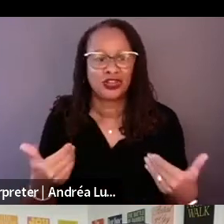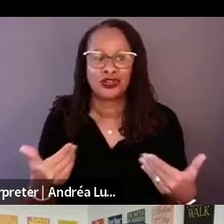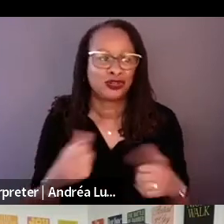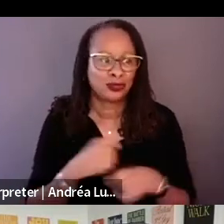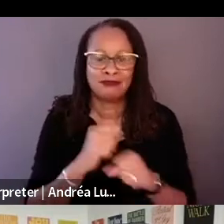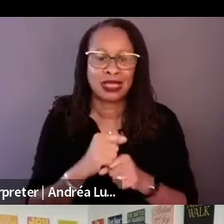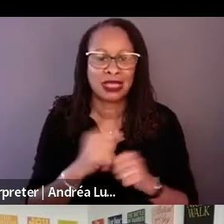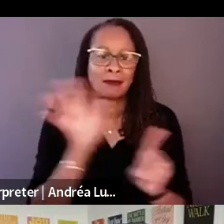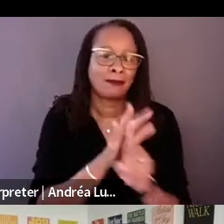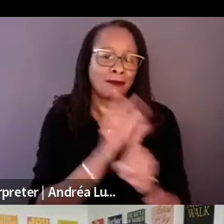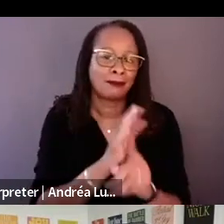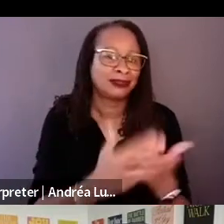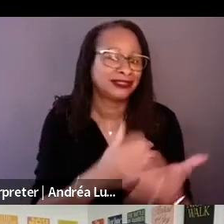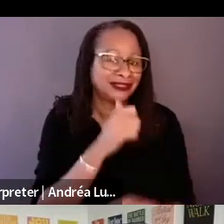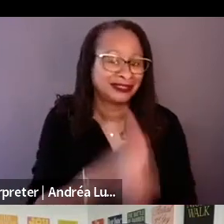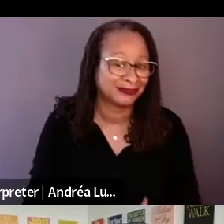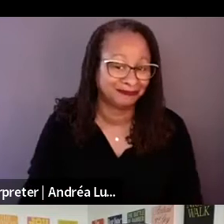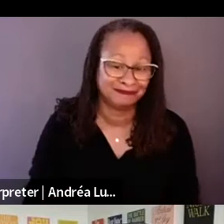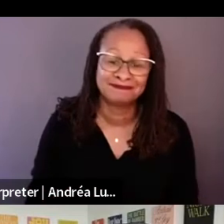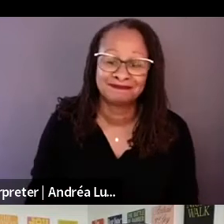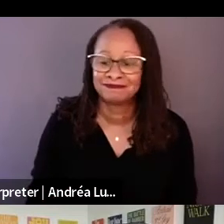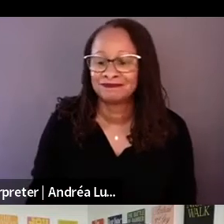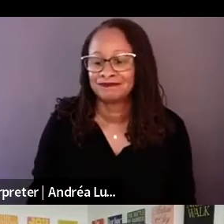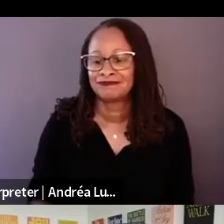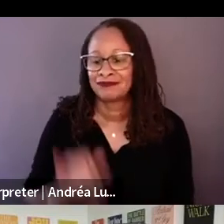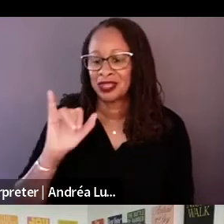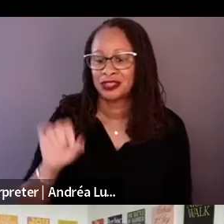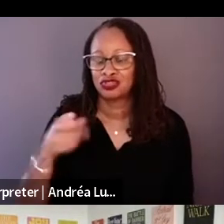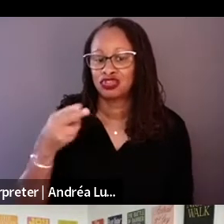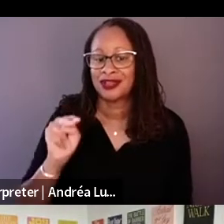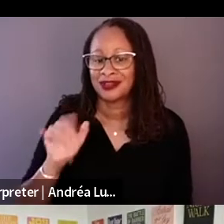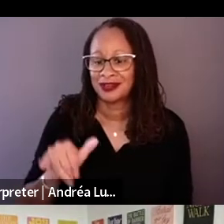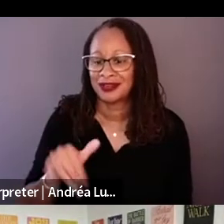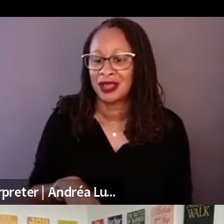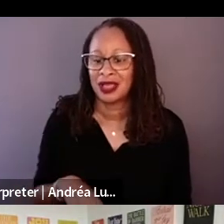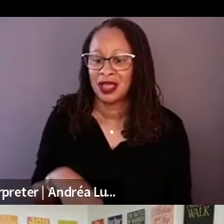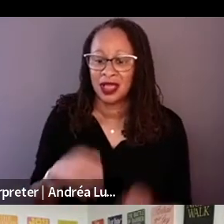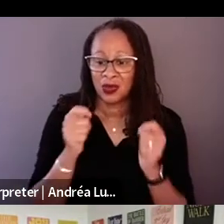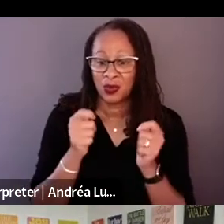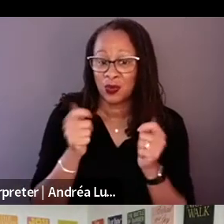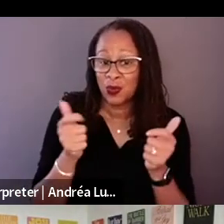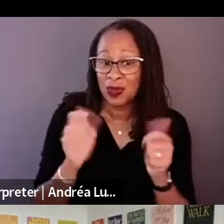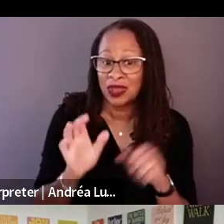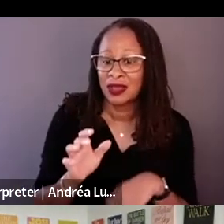Very quick and I hope that the audience will appreciate and the first is Matt that Daniel